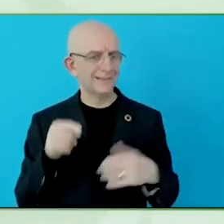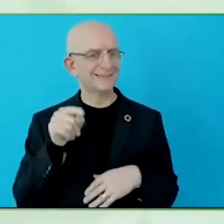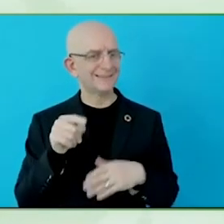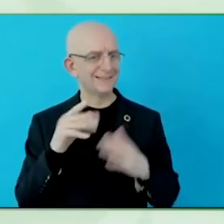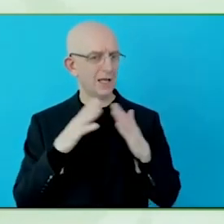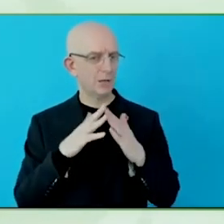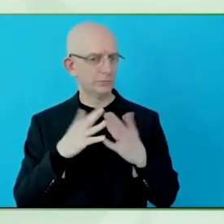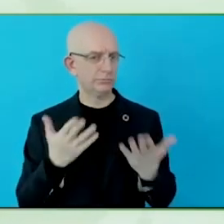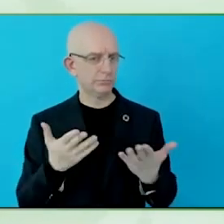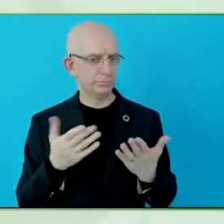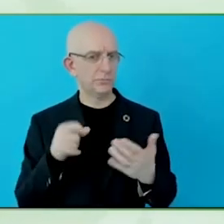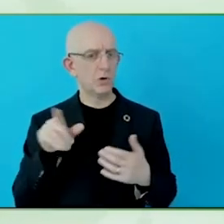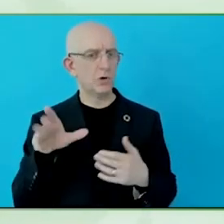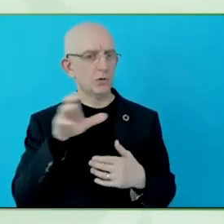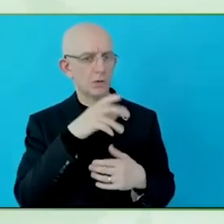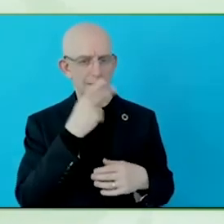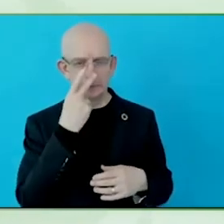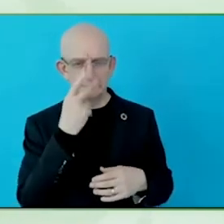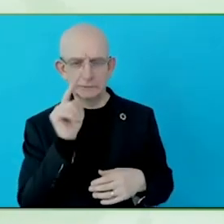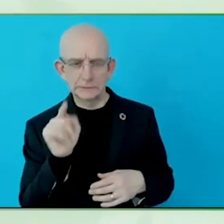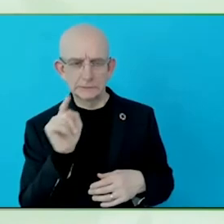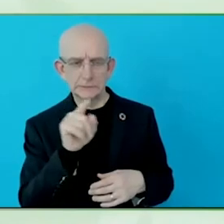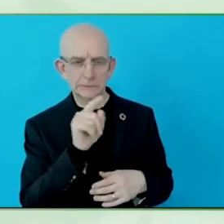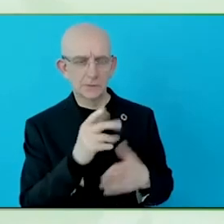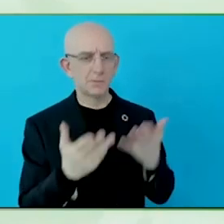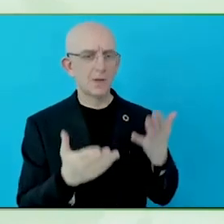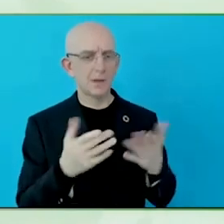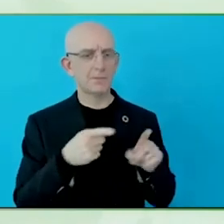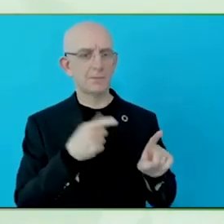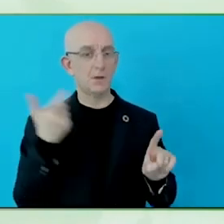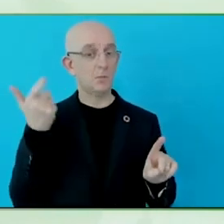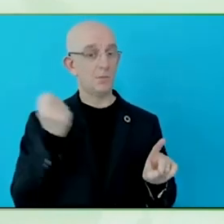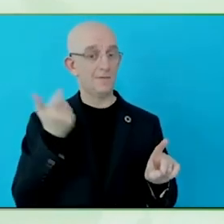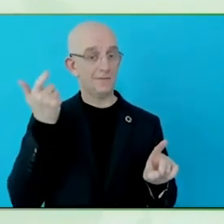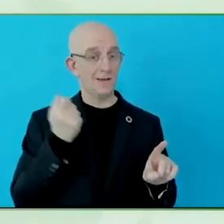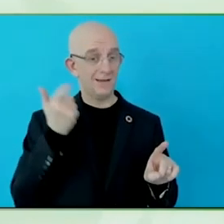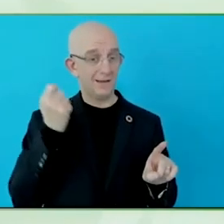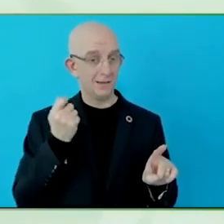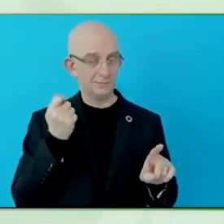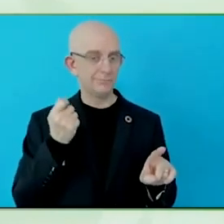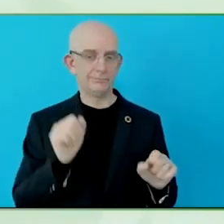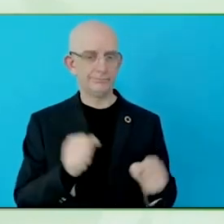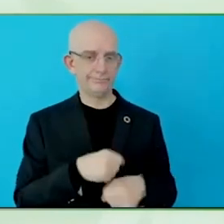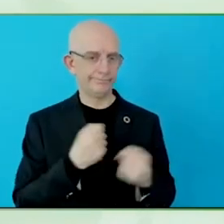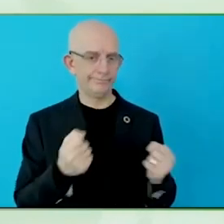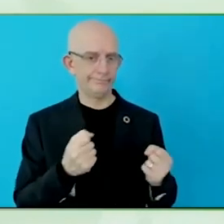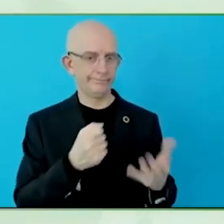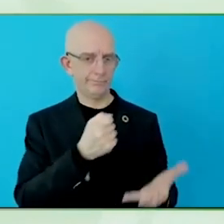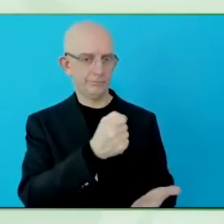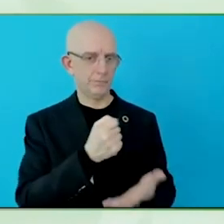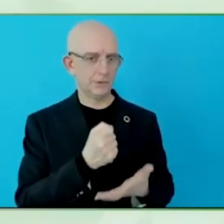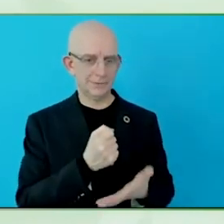So equally, if you look at income, would it be worth it to have the